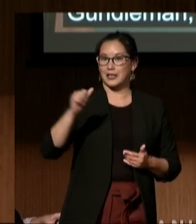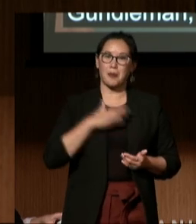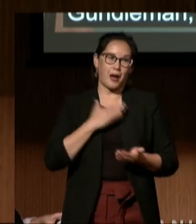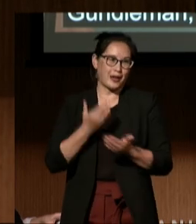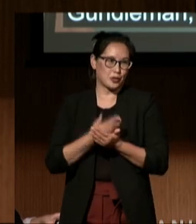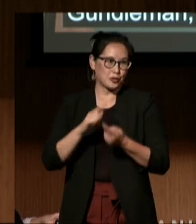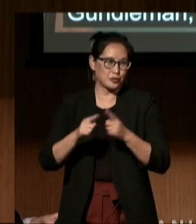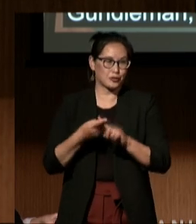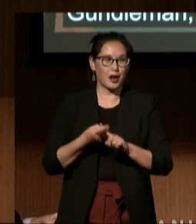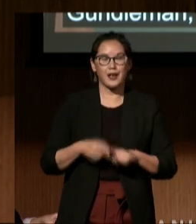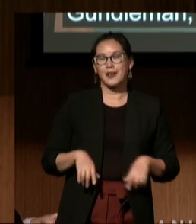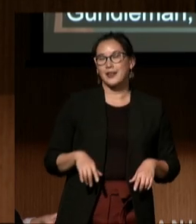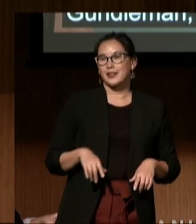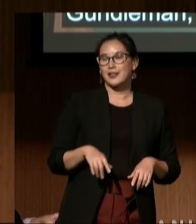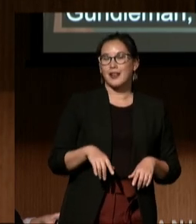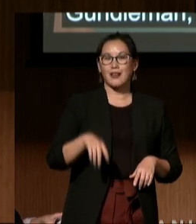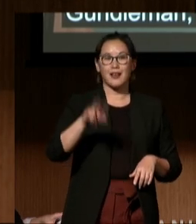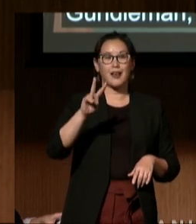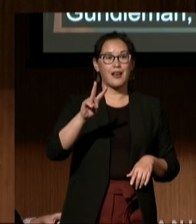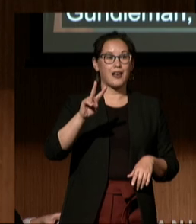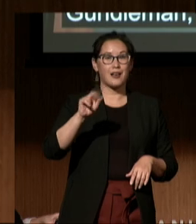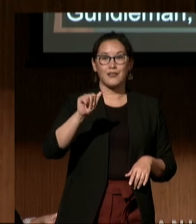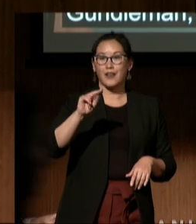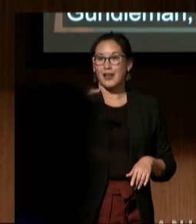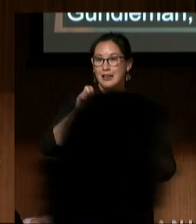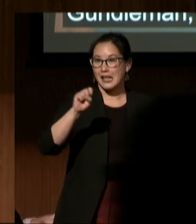Vanessa Colón, Sheridan, Nicola,